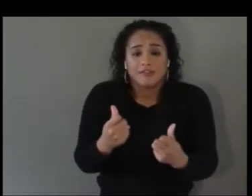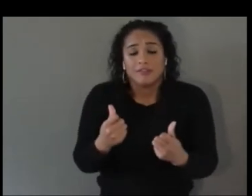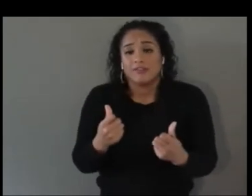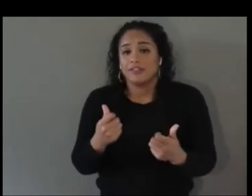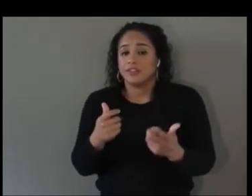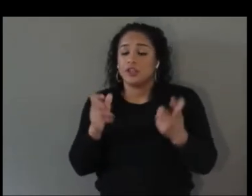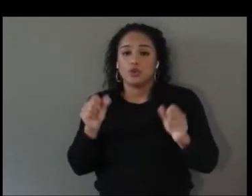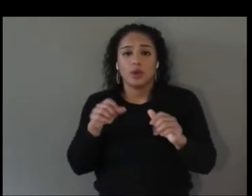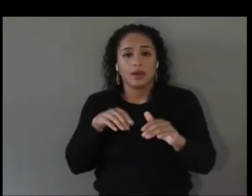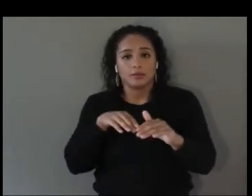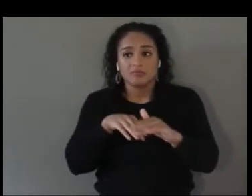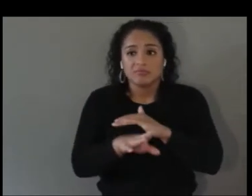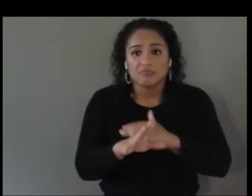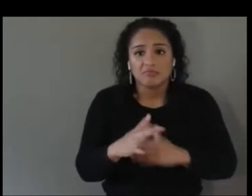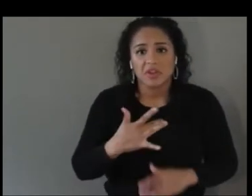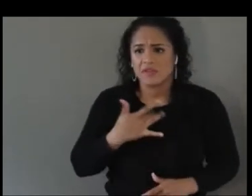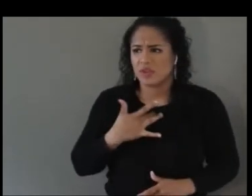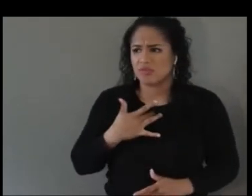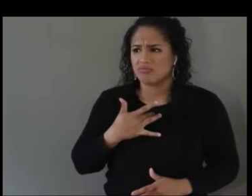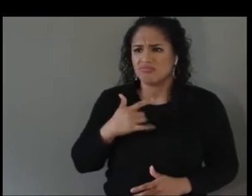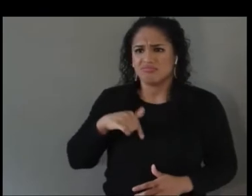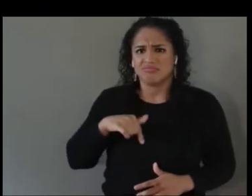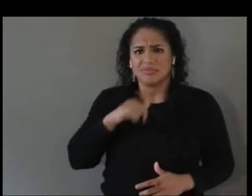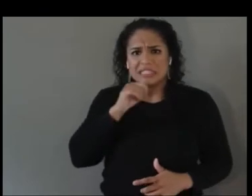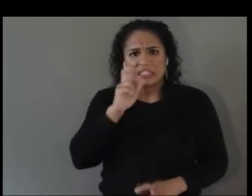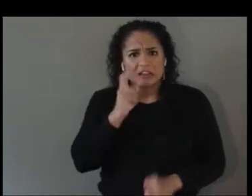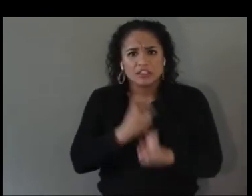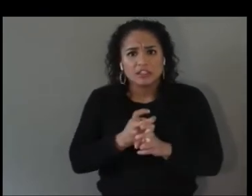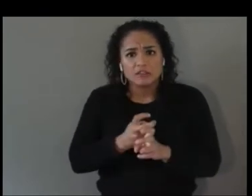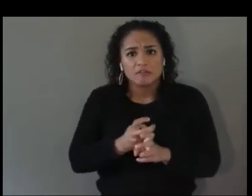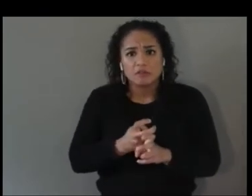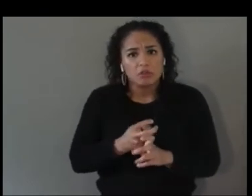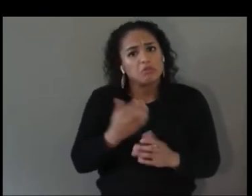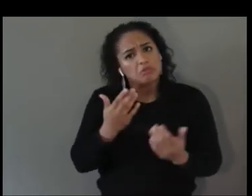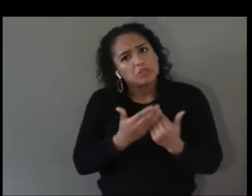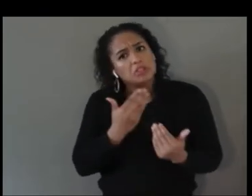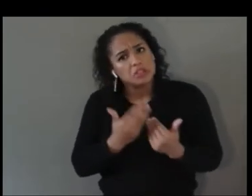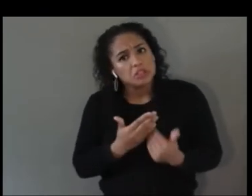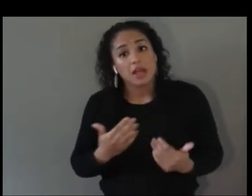it's actually quite easy. I now know the people, I’ve got access or I understand how the hardware works